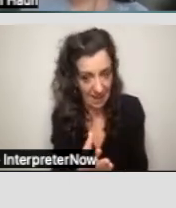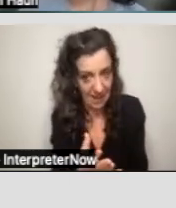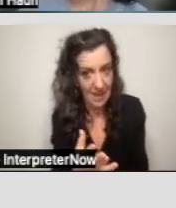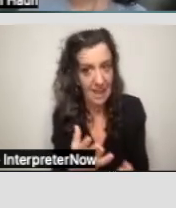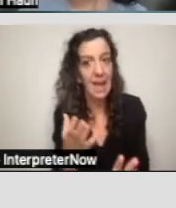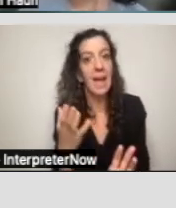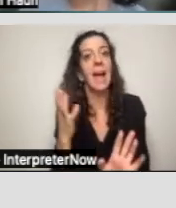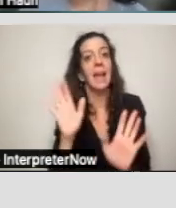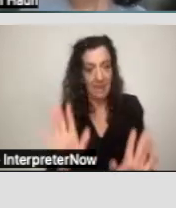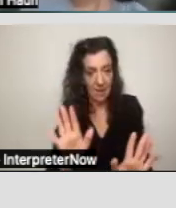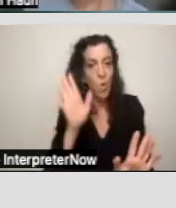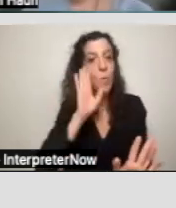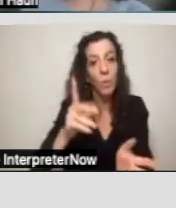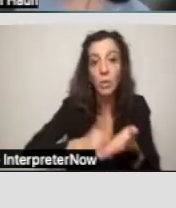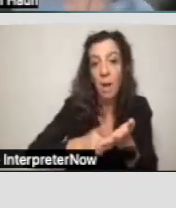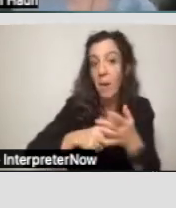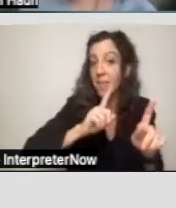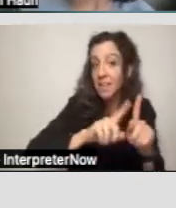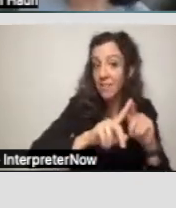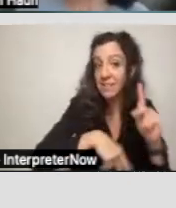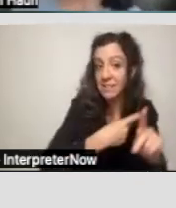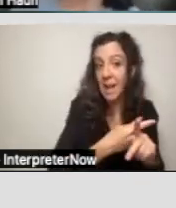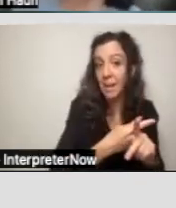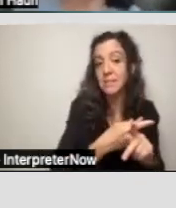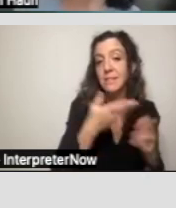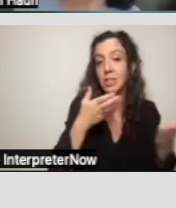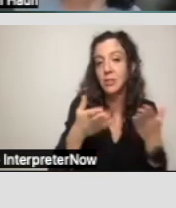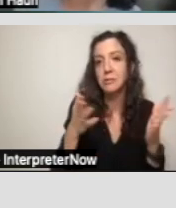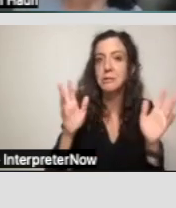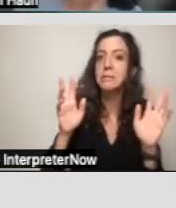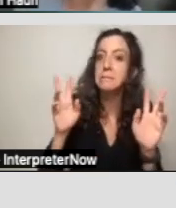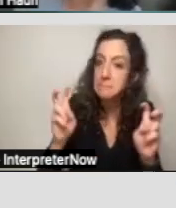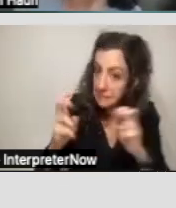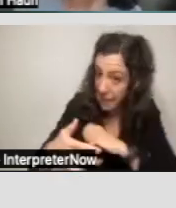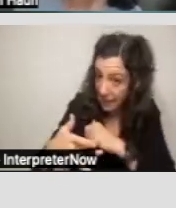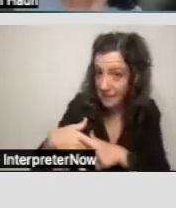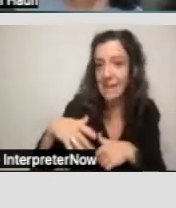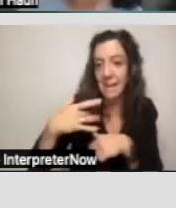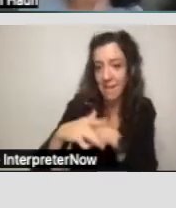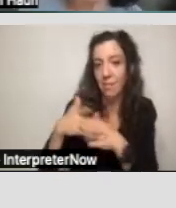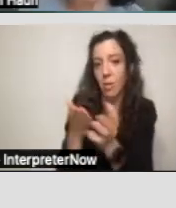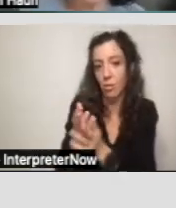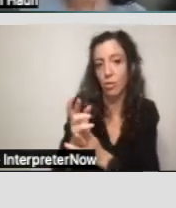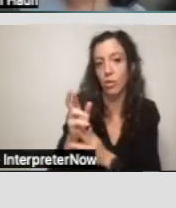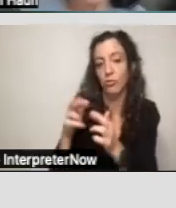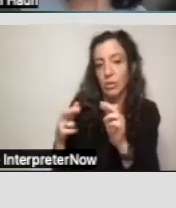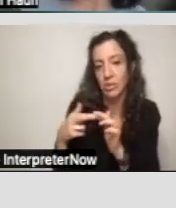of services that are technically available through regional centers, on a realistic local